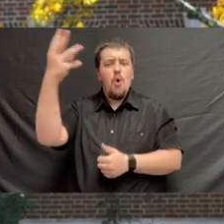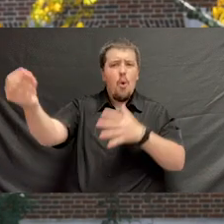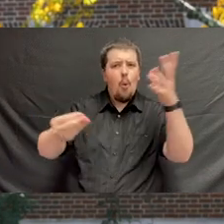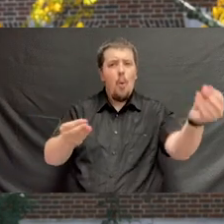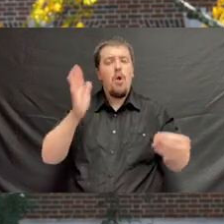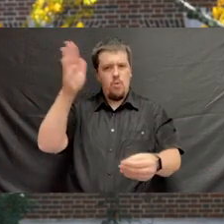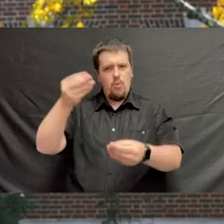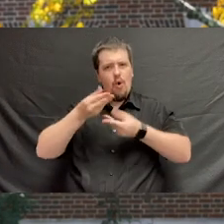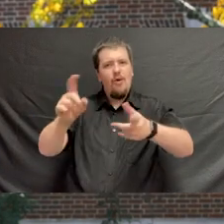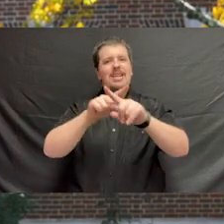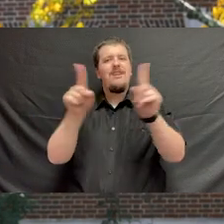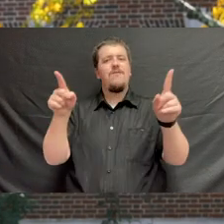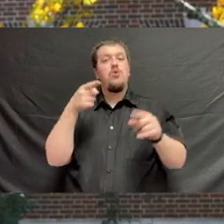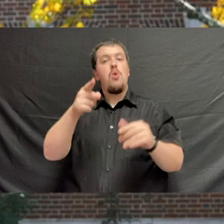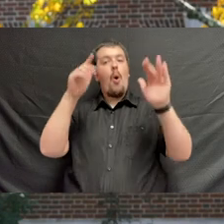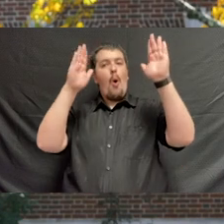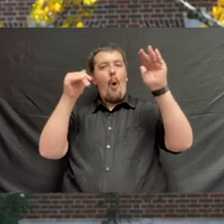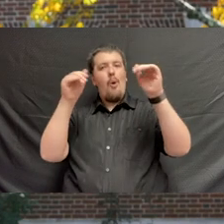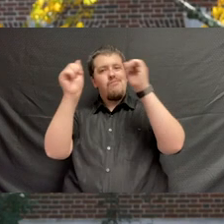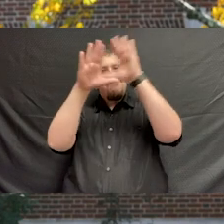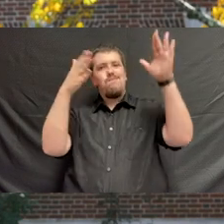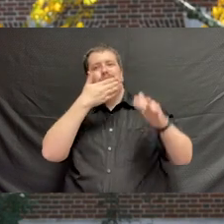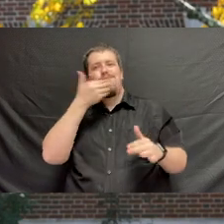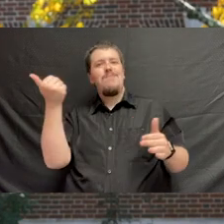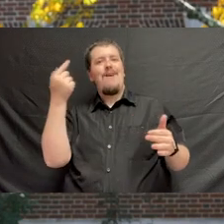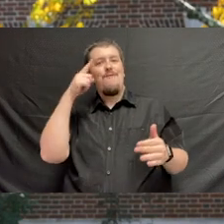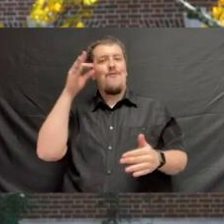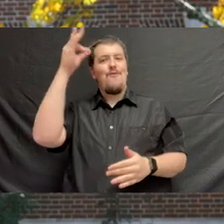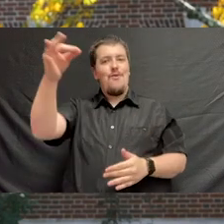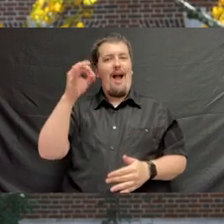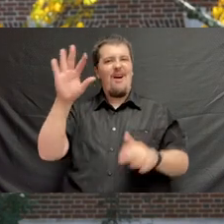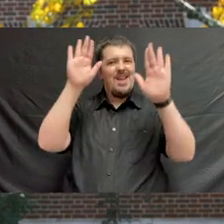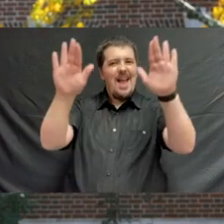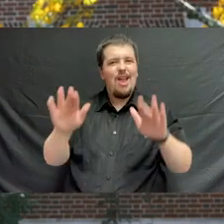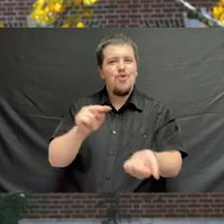and you will make a difference. You are our hope for the future of excellent nursing care,